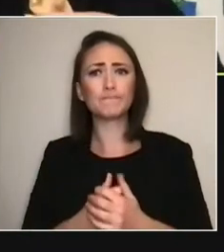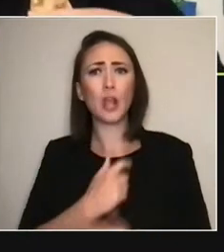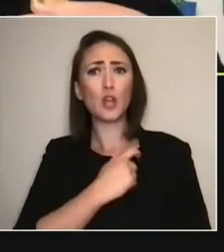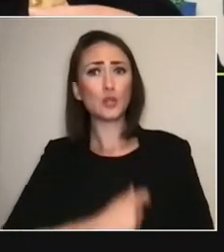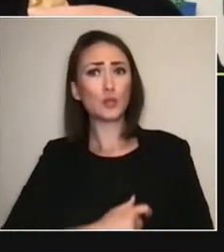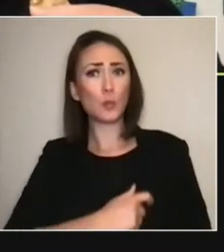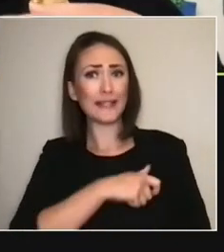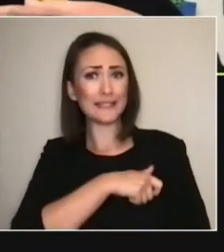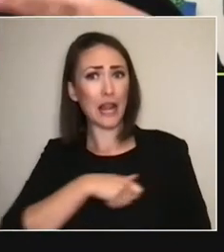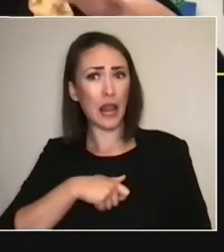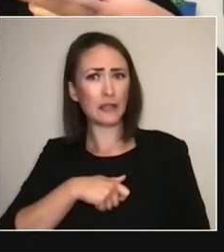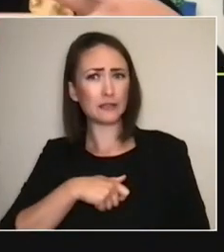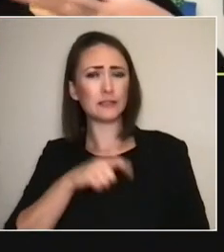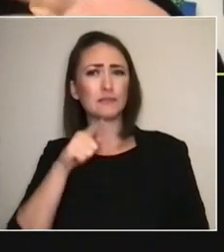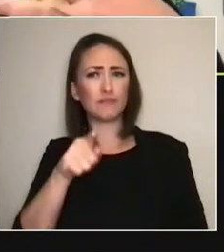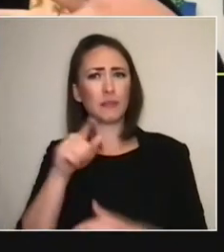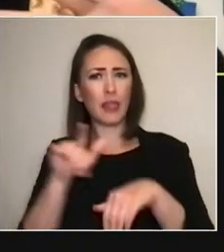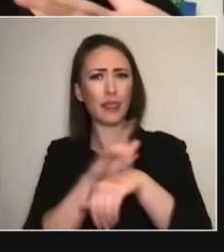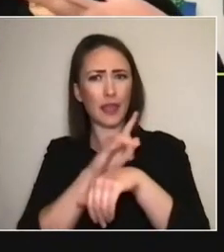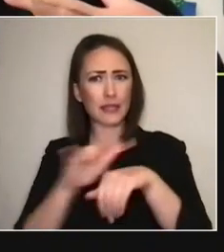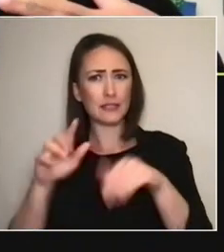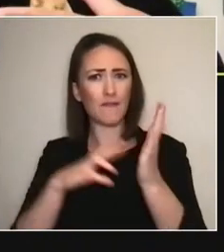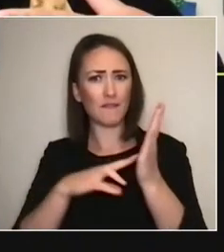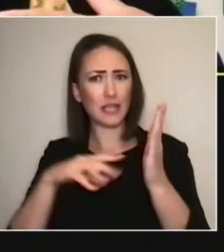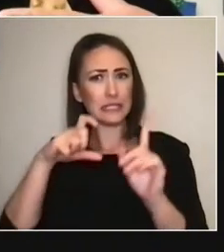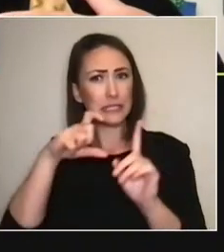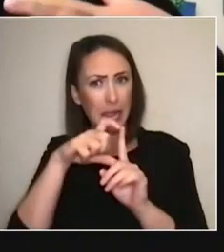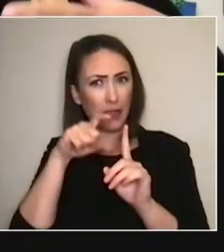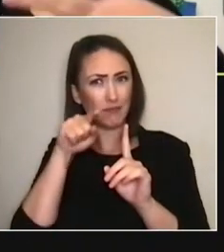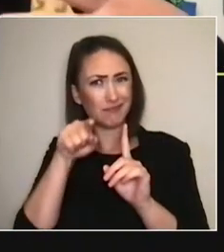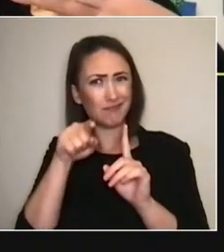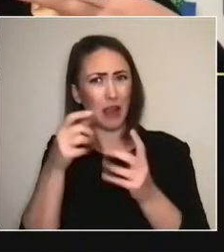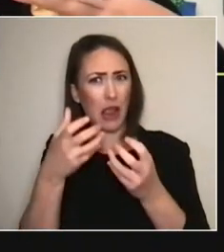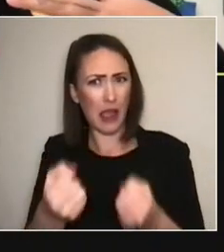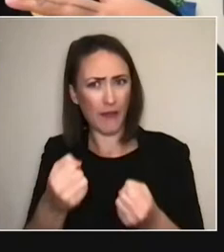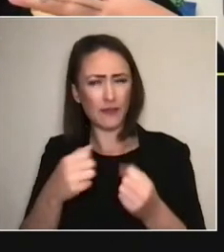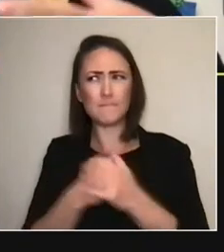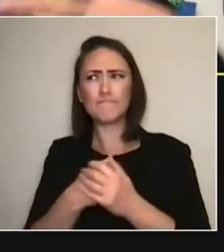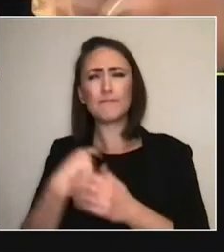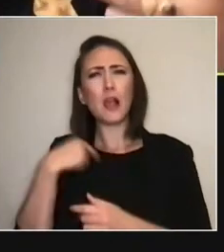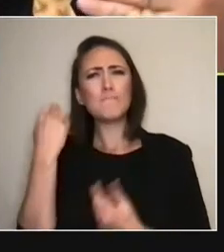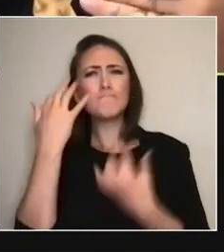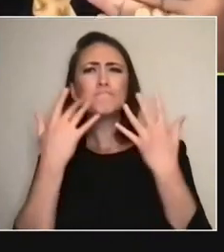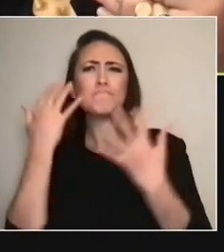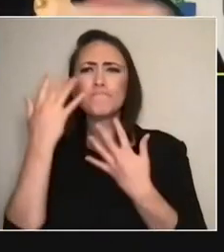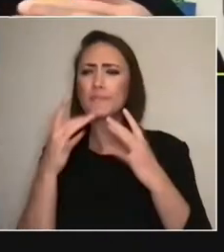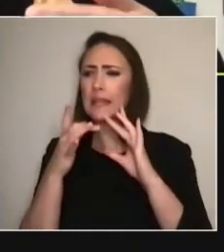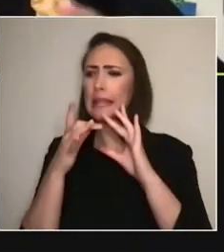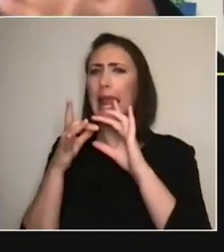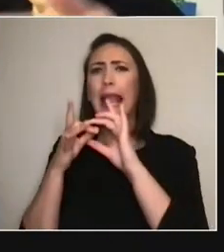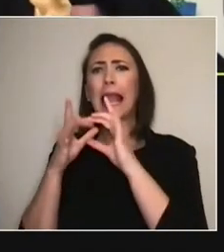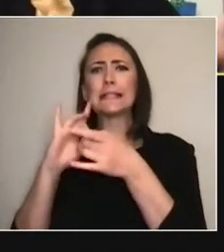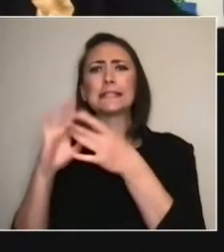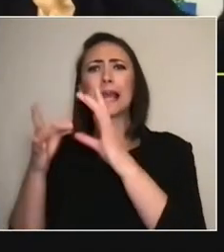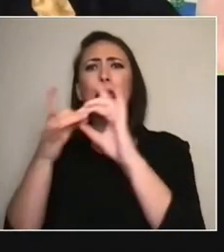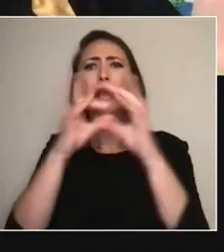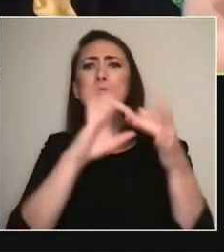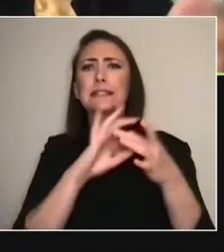that's— Cos, obviously, I'm kind of always interested in the interconnected relationships of, 'Who's kind of on this journey with us?'